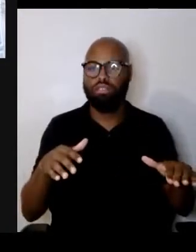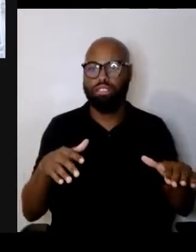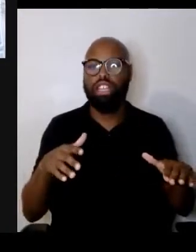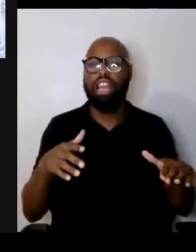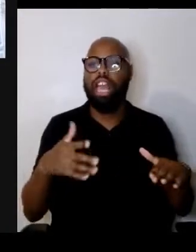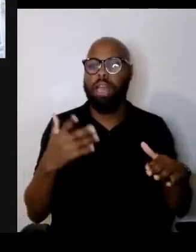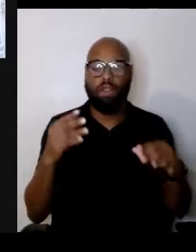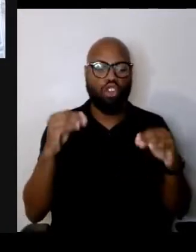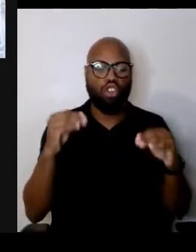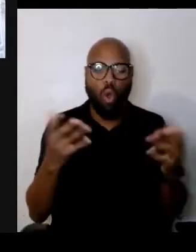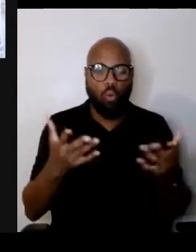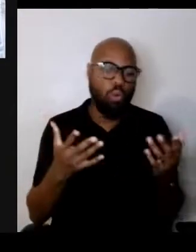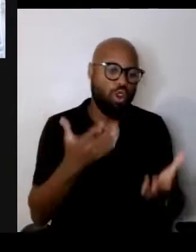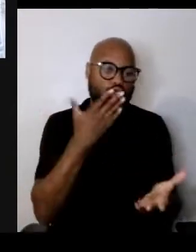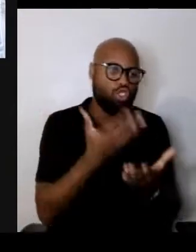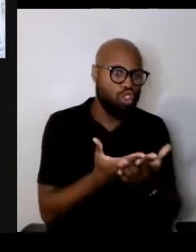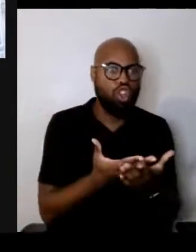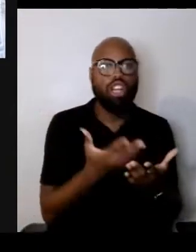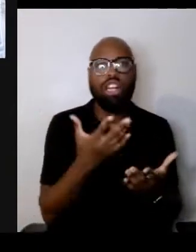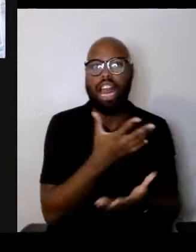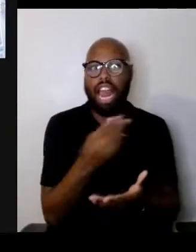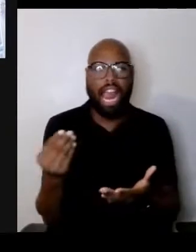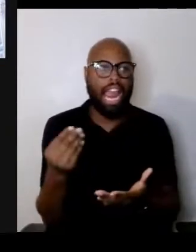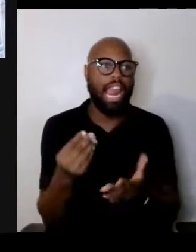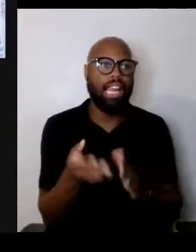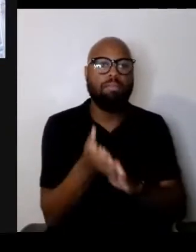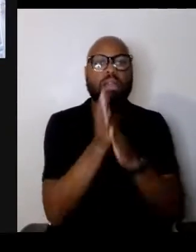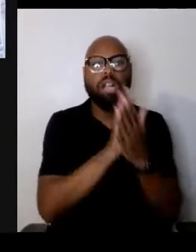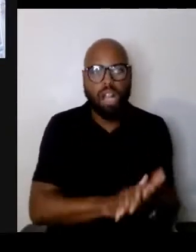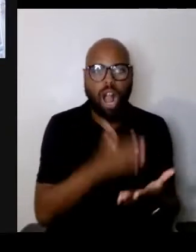And to be good and to be considerate.